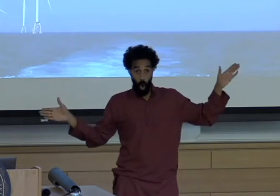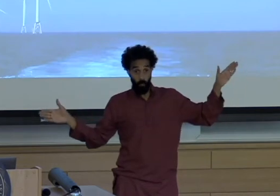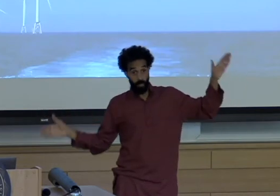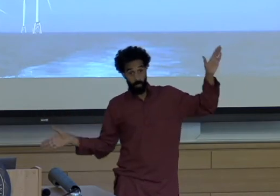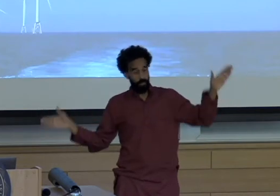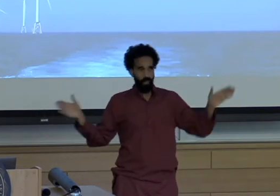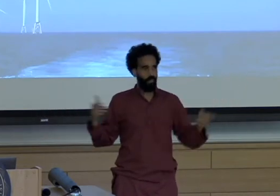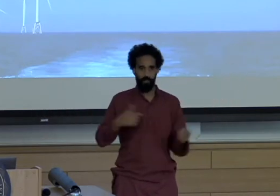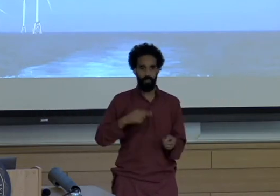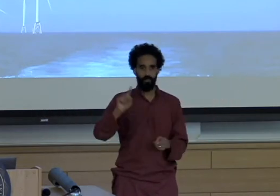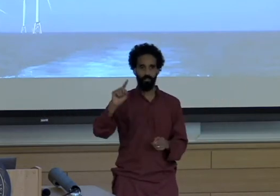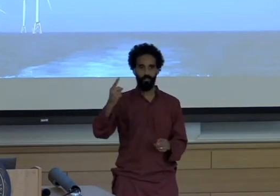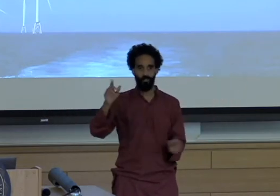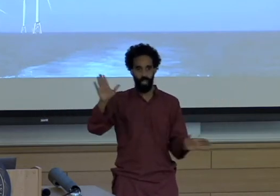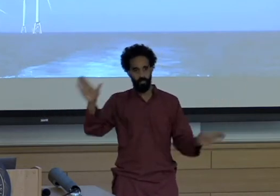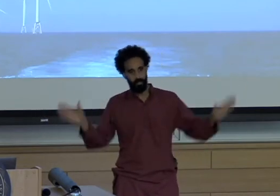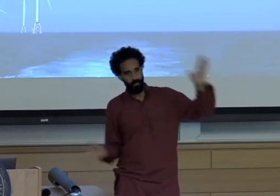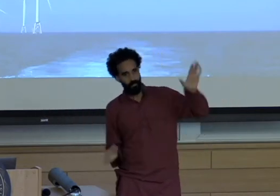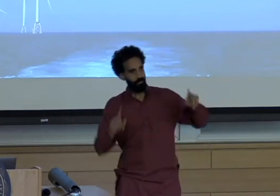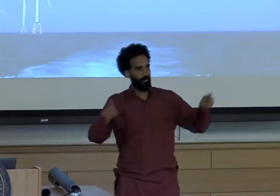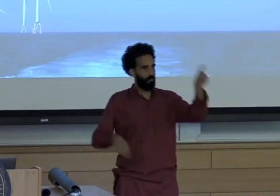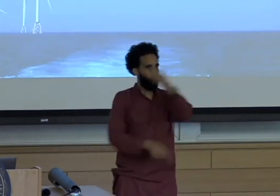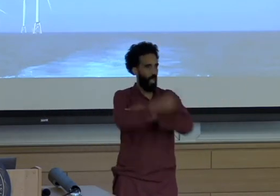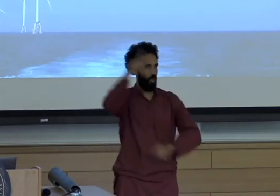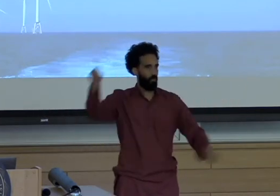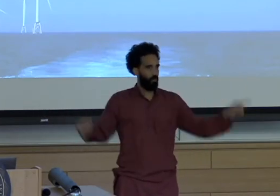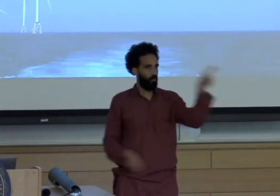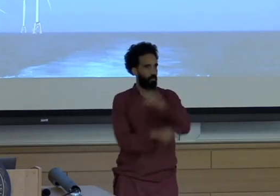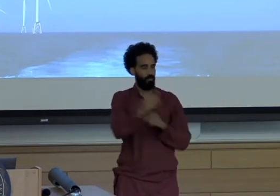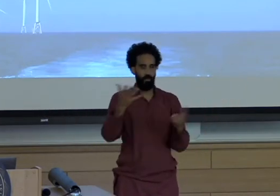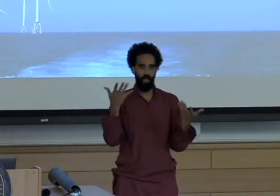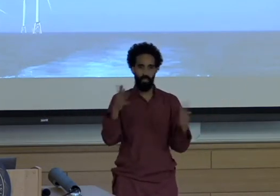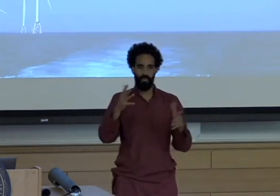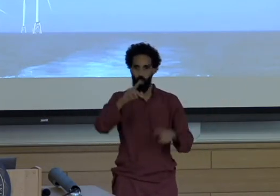sails They go around in the wind and turn the millstone